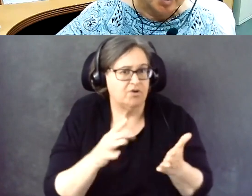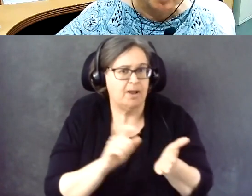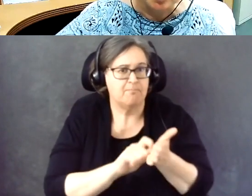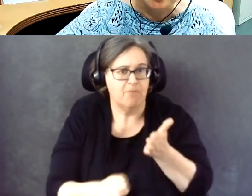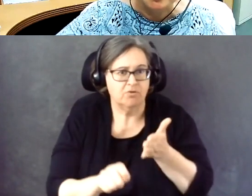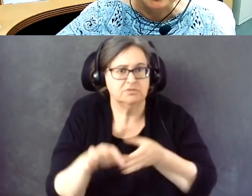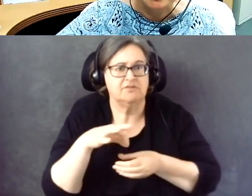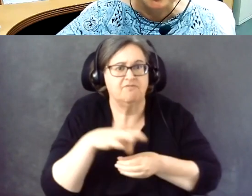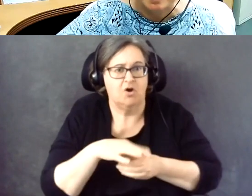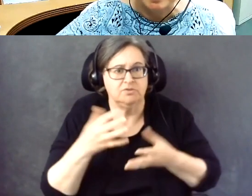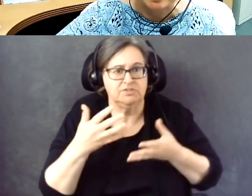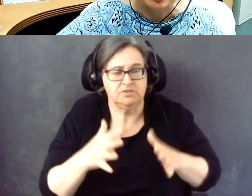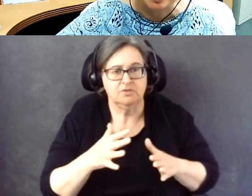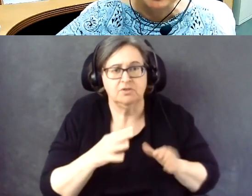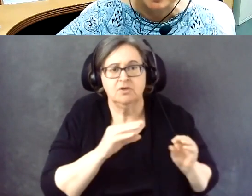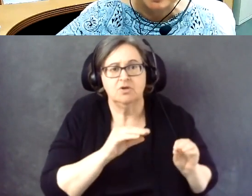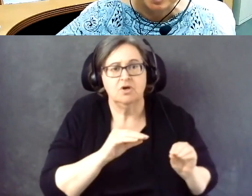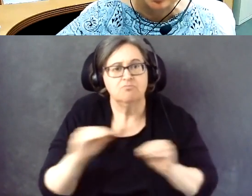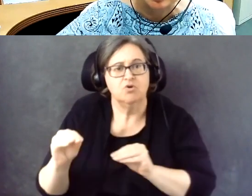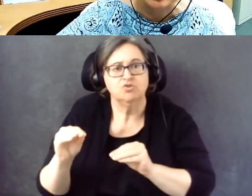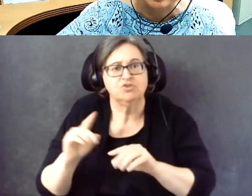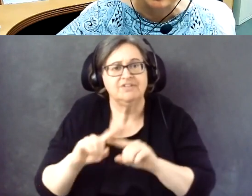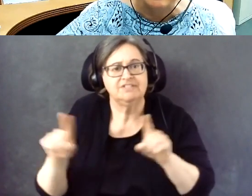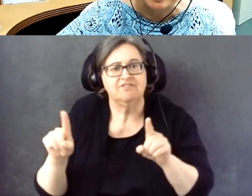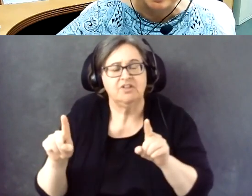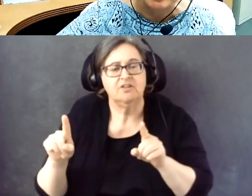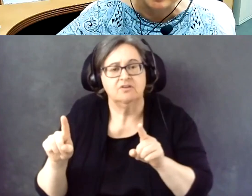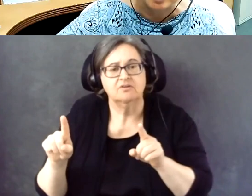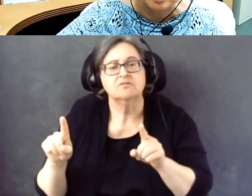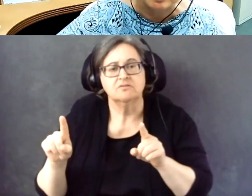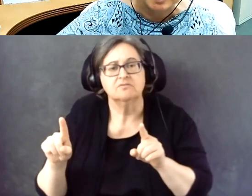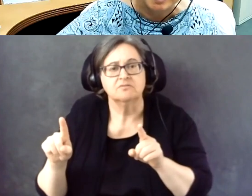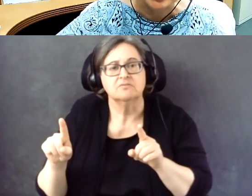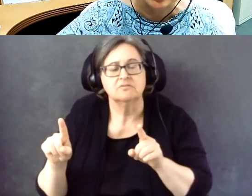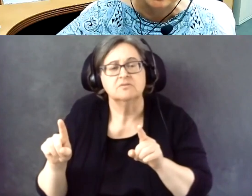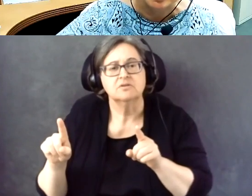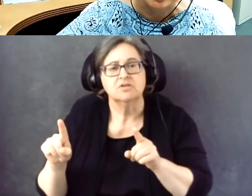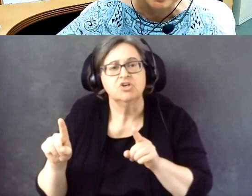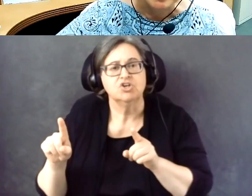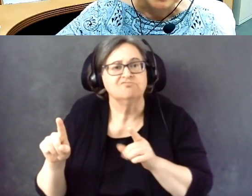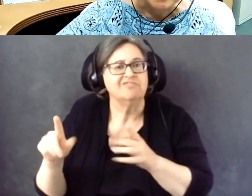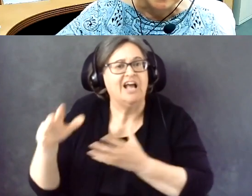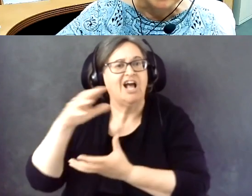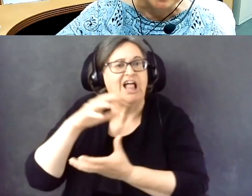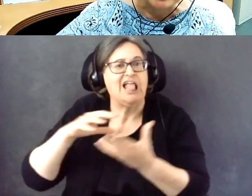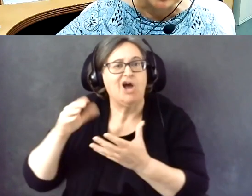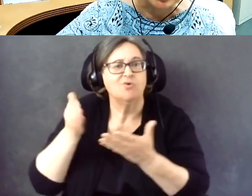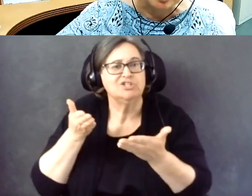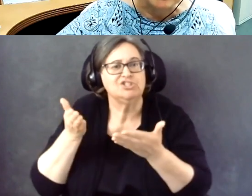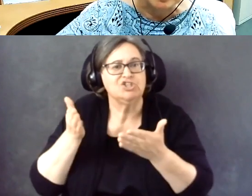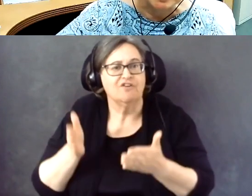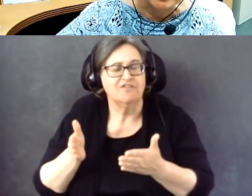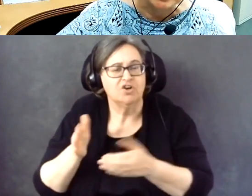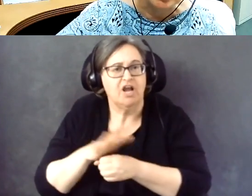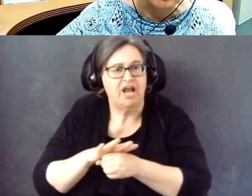It just moves from a different section of the Cloud Server and the election office gets